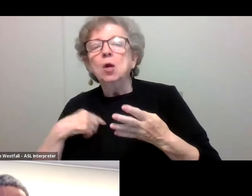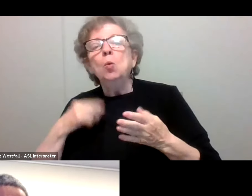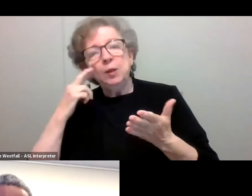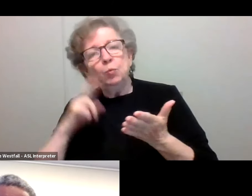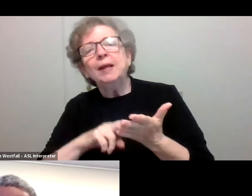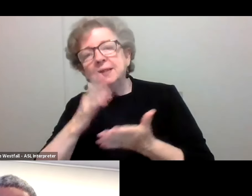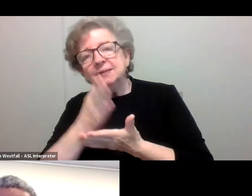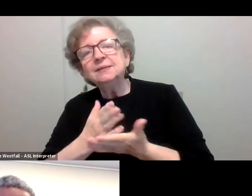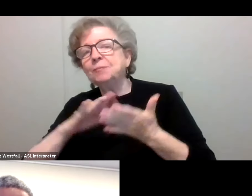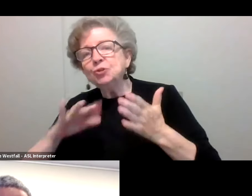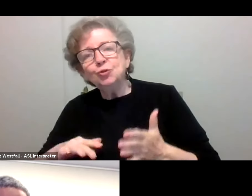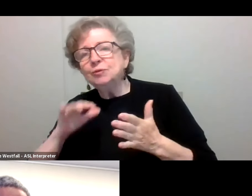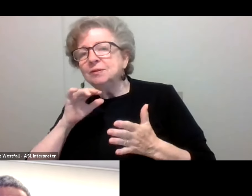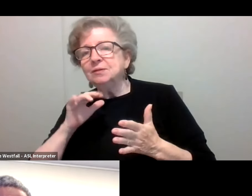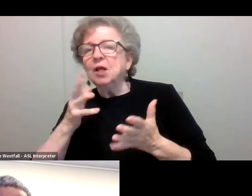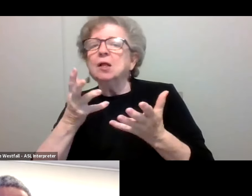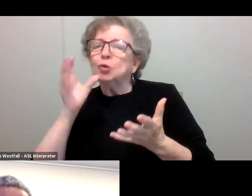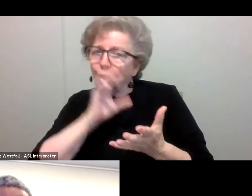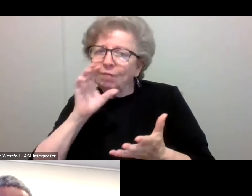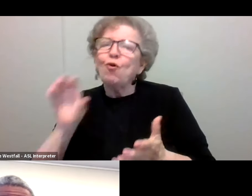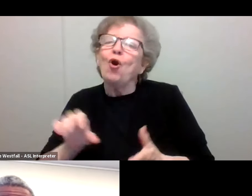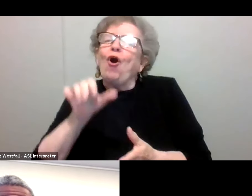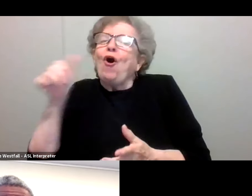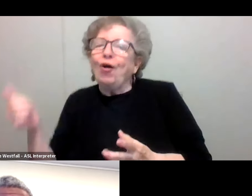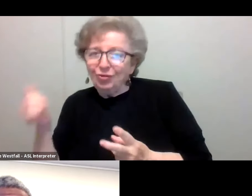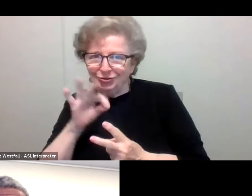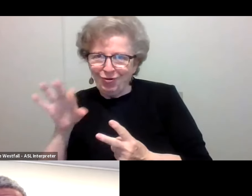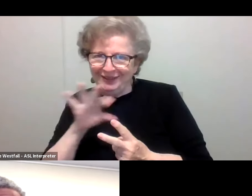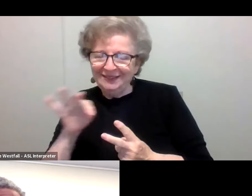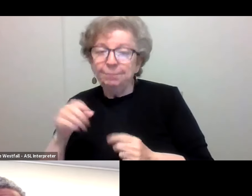will look for alternatives, and I want to just mention a few of those.